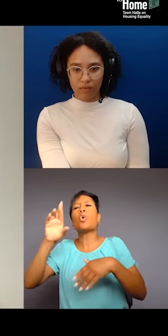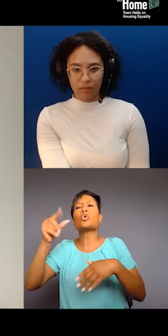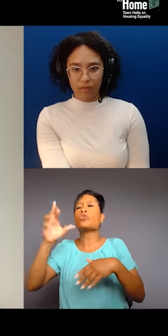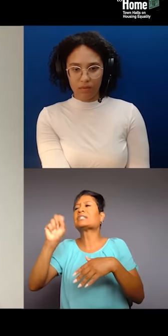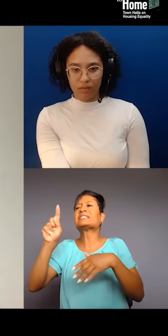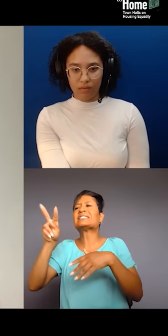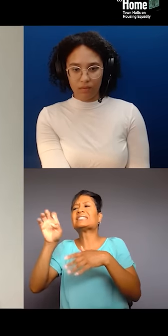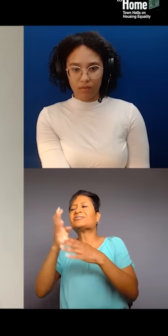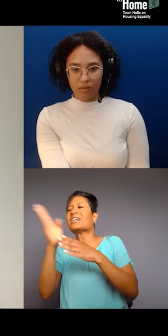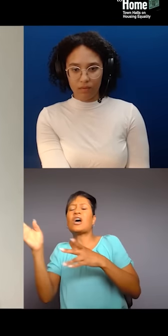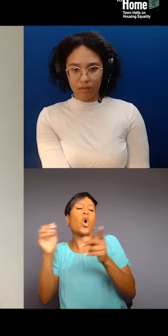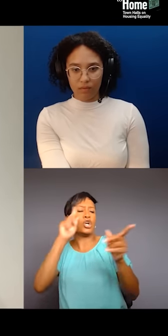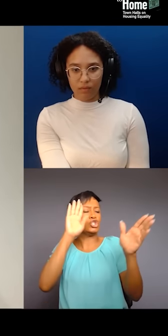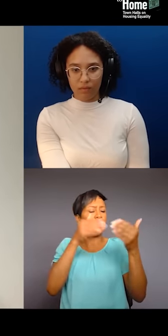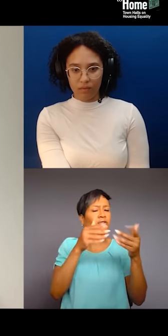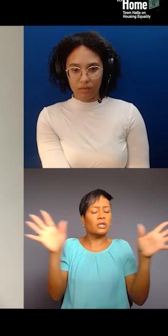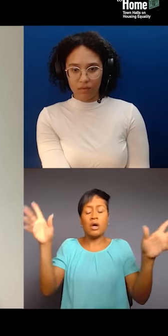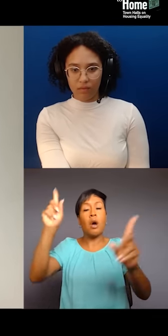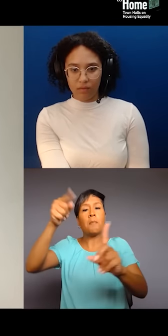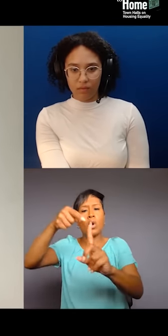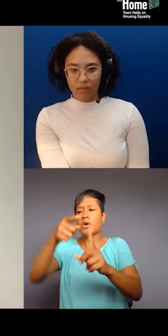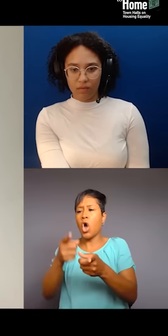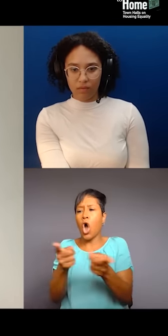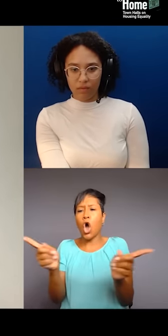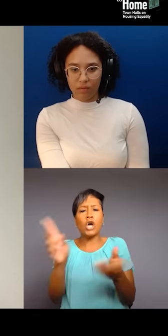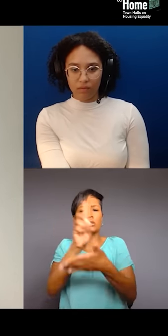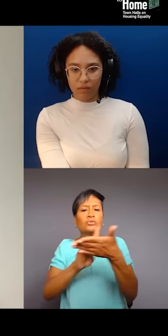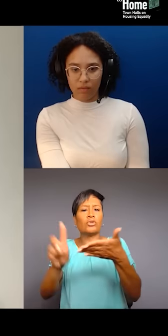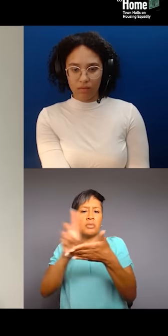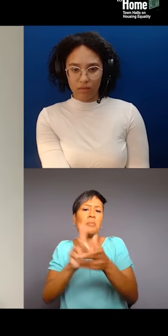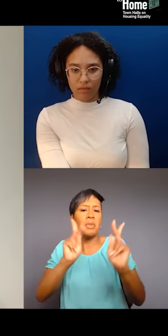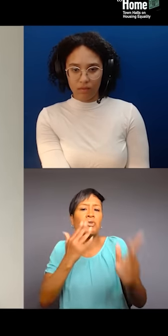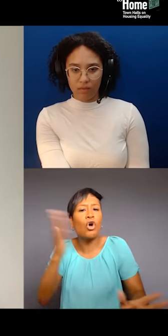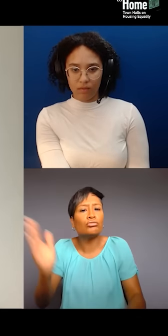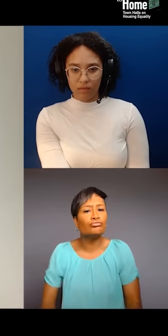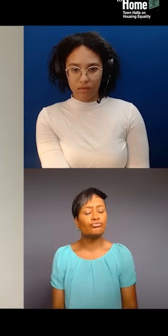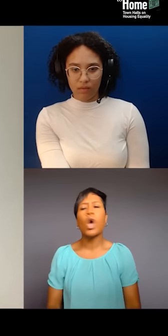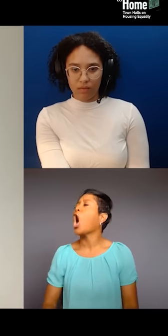they all discriminate against people of color. We always end up getting the same thing. It's no way as...